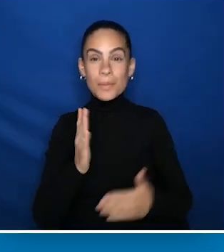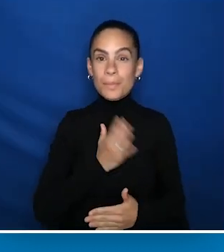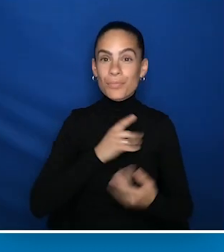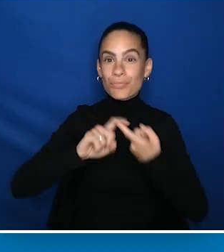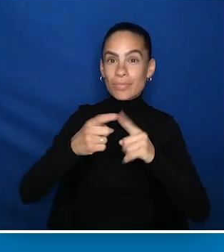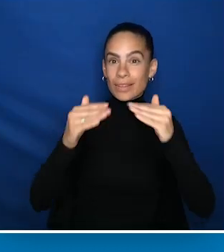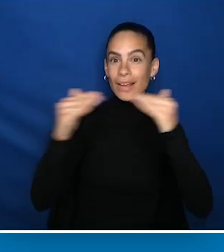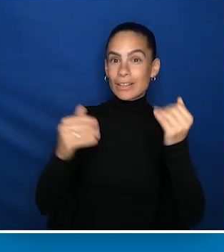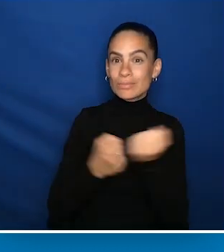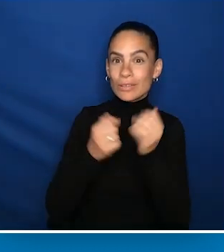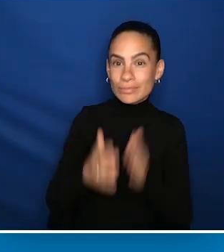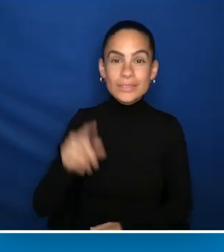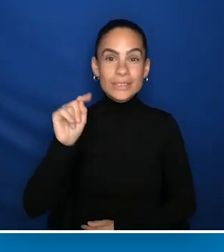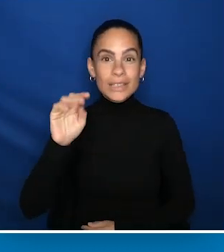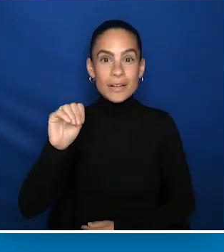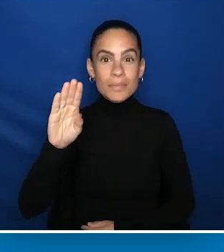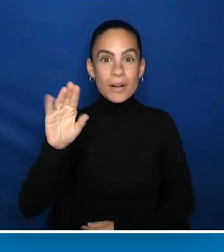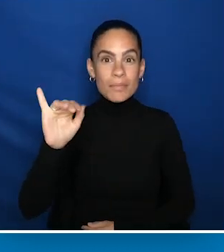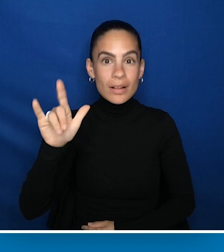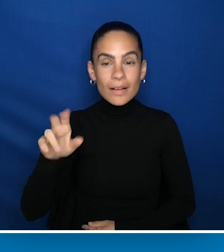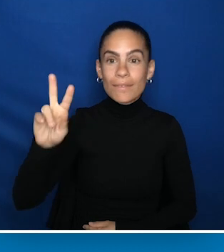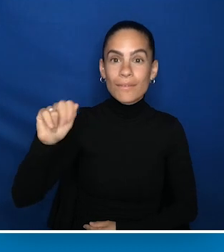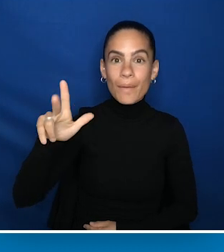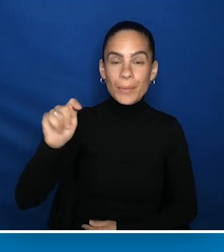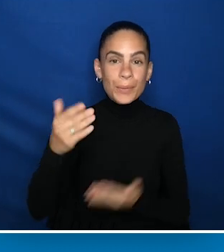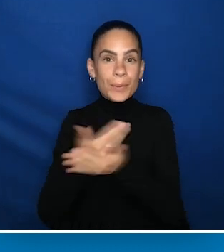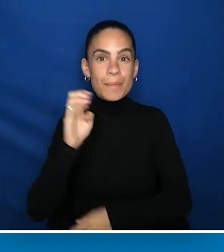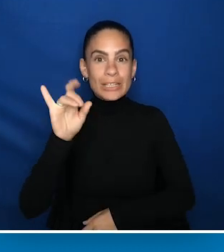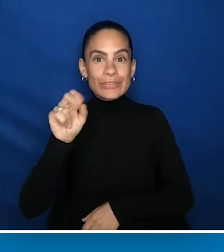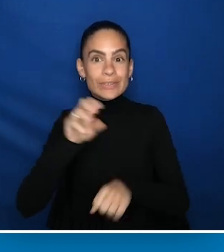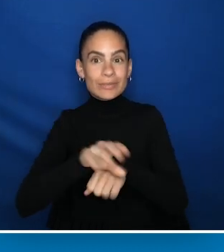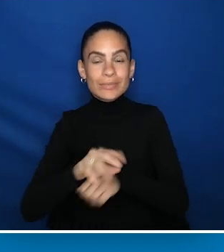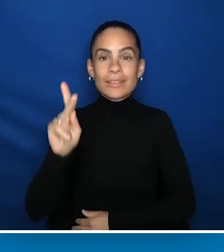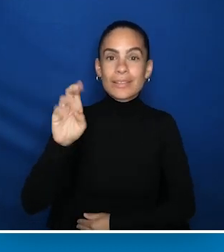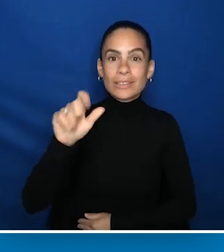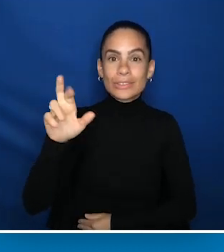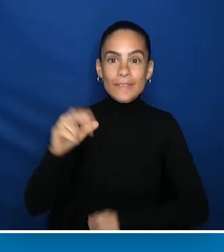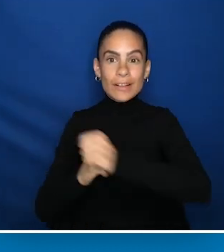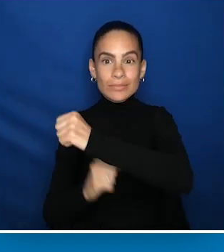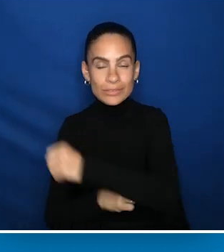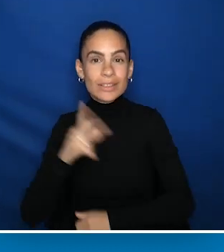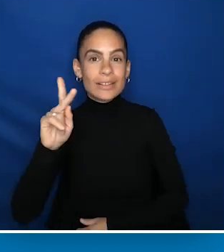[Announcer] AUCD thanks our Friend Circle sponsors. T-Mobile, Vault, New Editions Consulting, Kessler Foundation